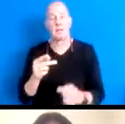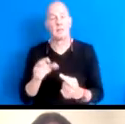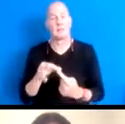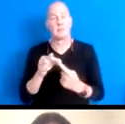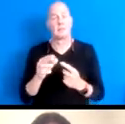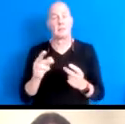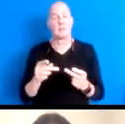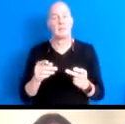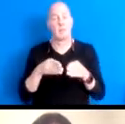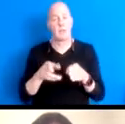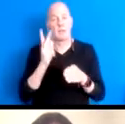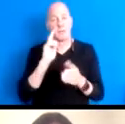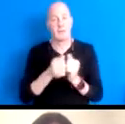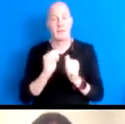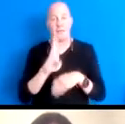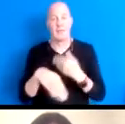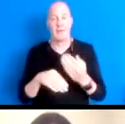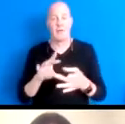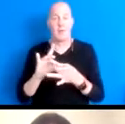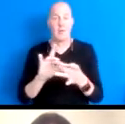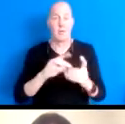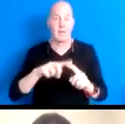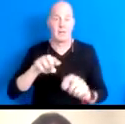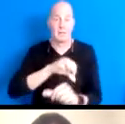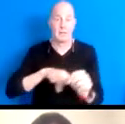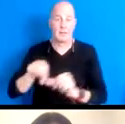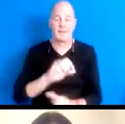16:22:39 such way. Next slide please.